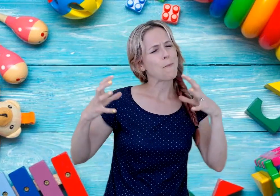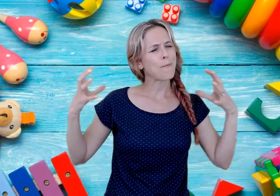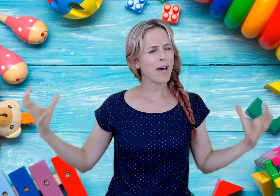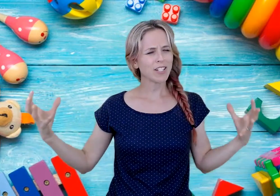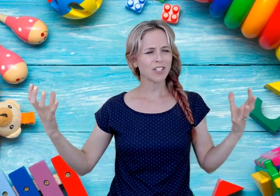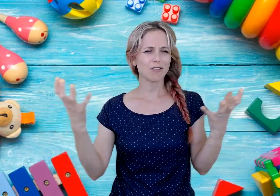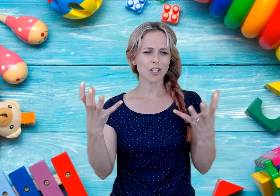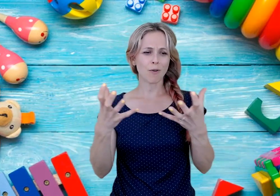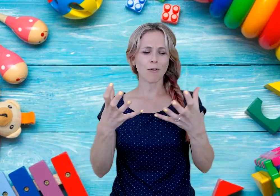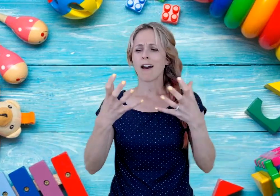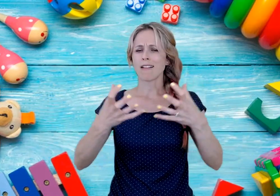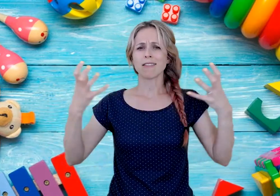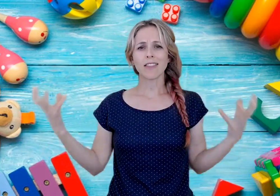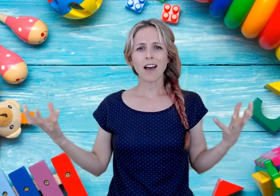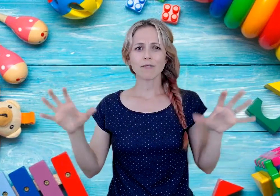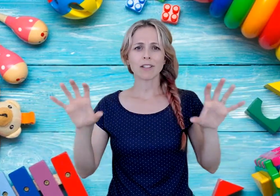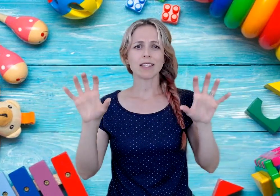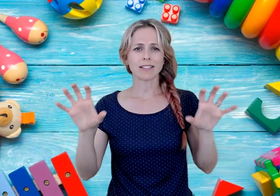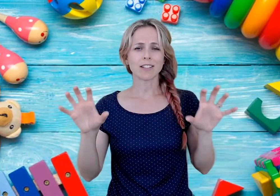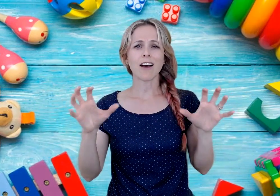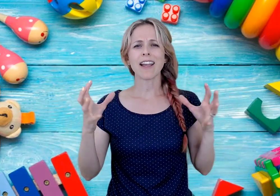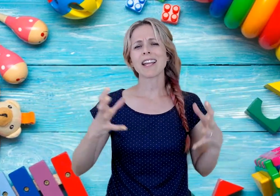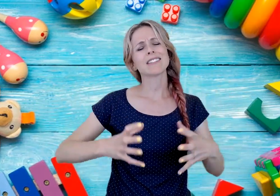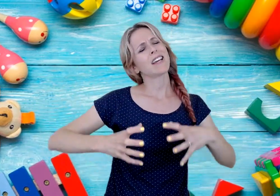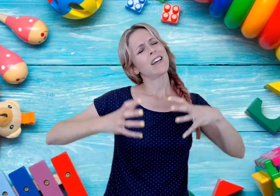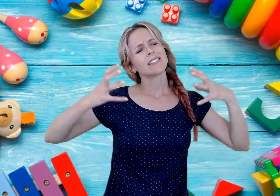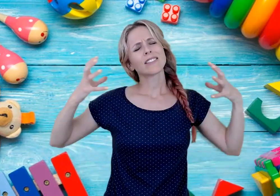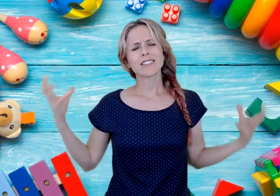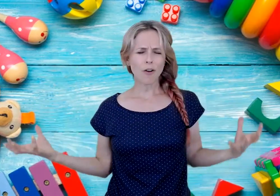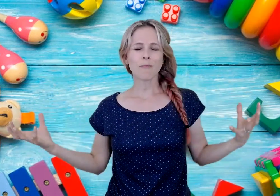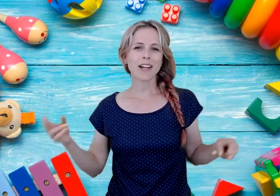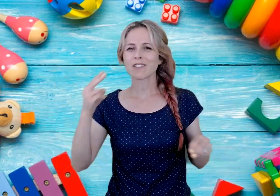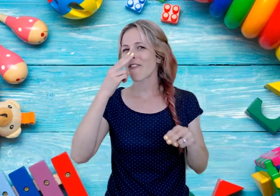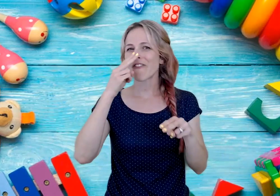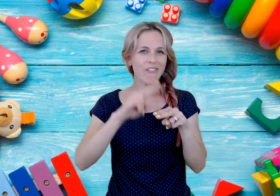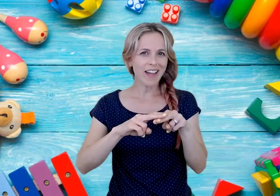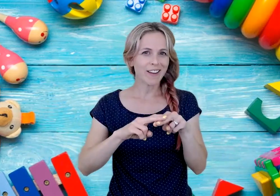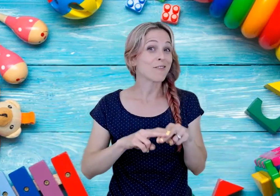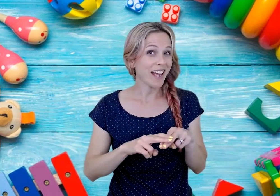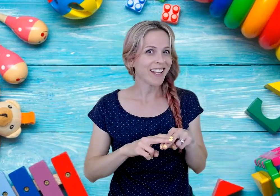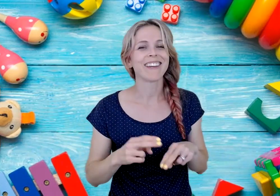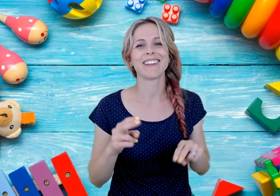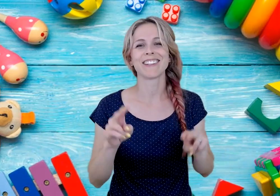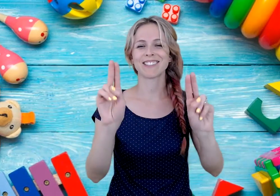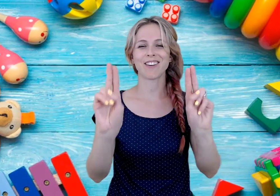For MUCH you show a lot with these "claw hands". So much fun, right?